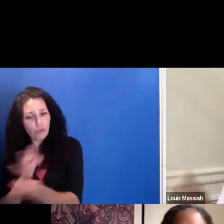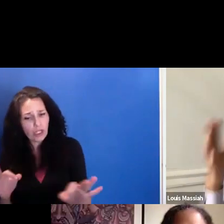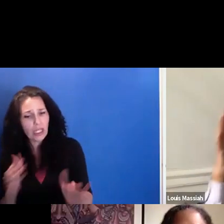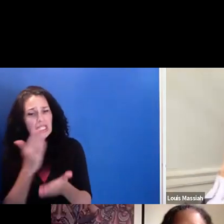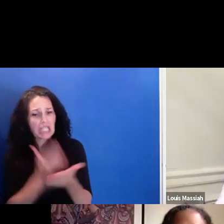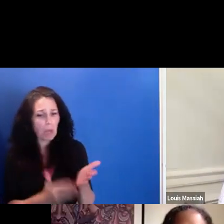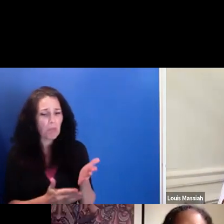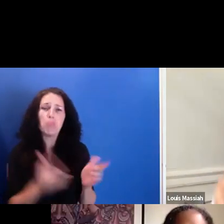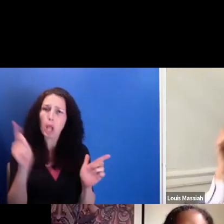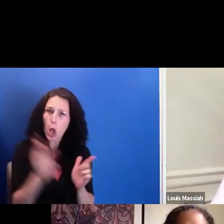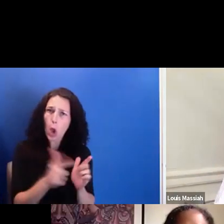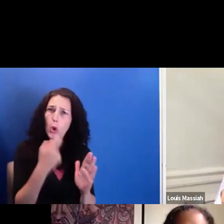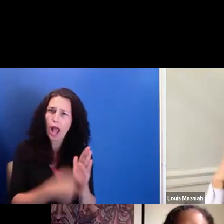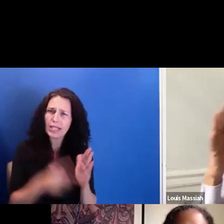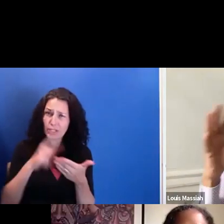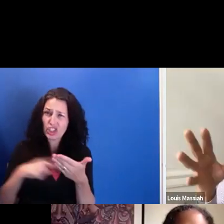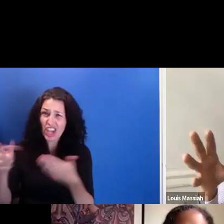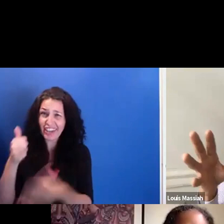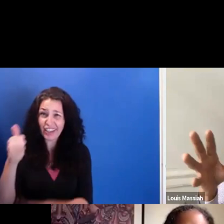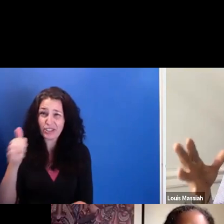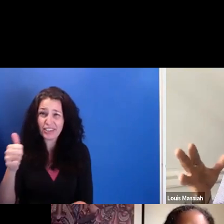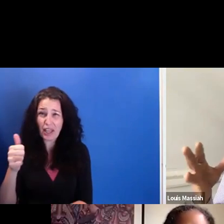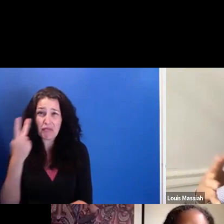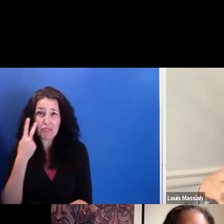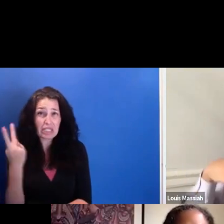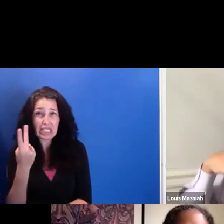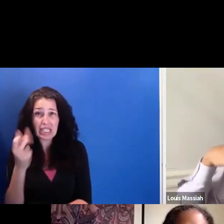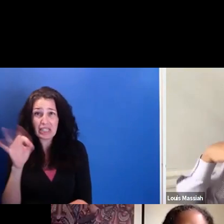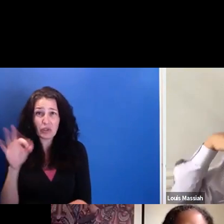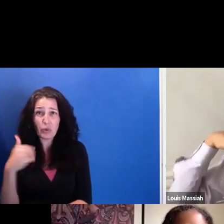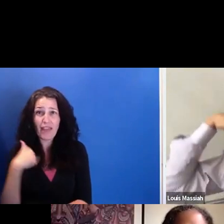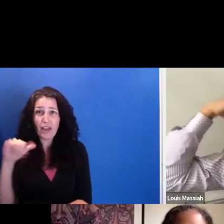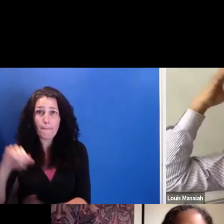But the other idea, even if you have a project that has--